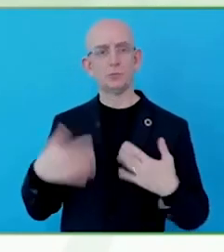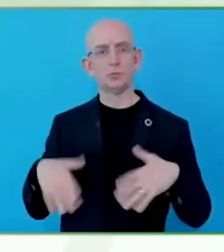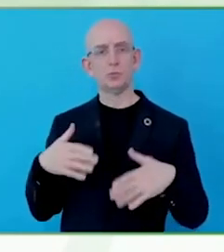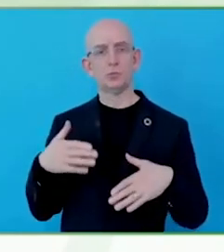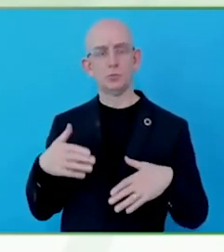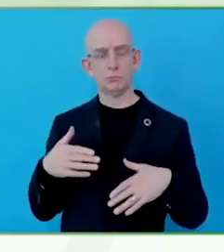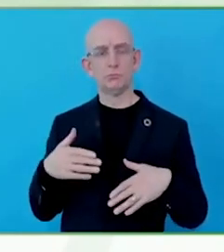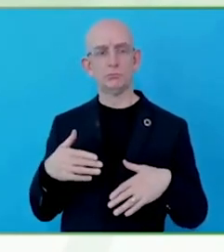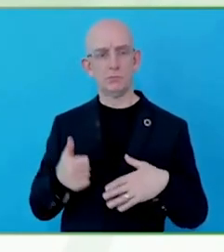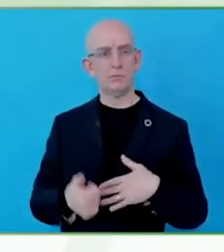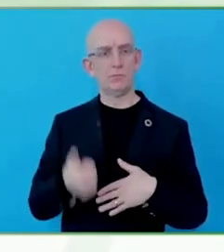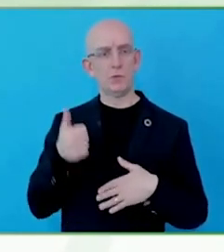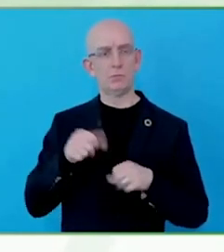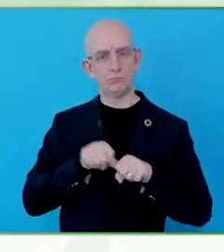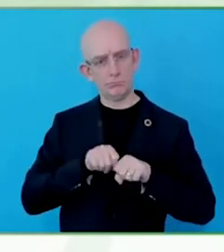For applications.